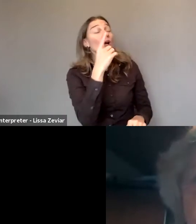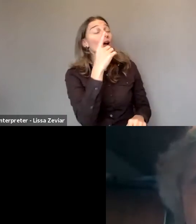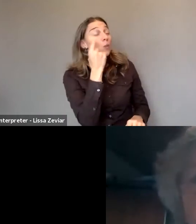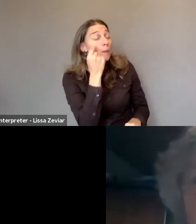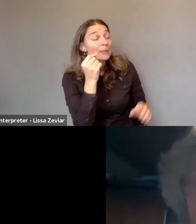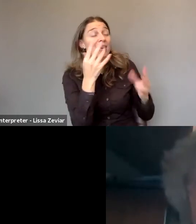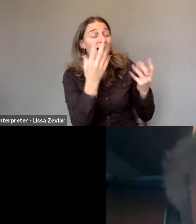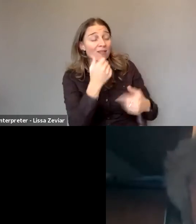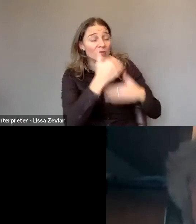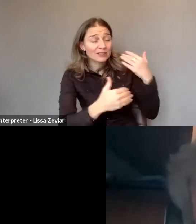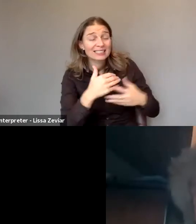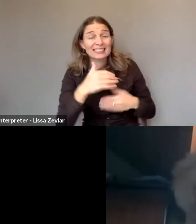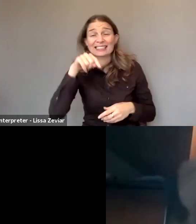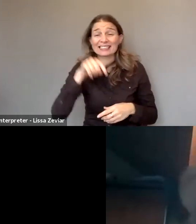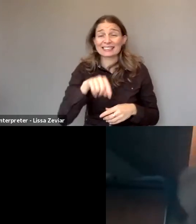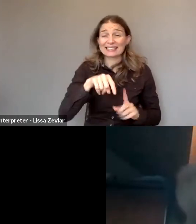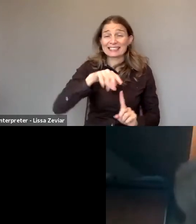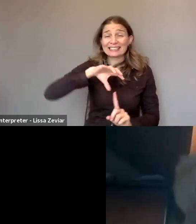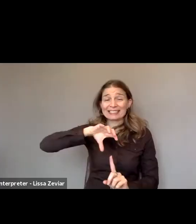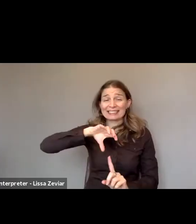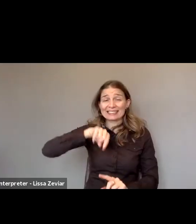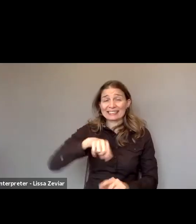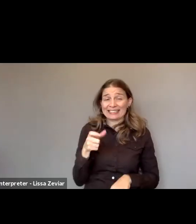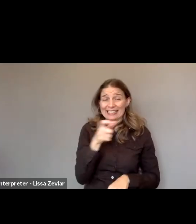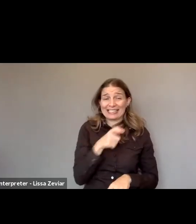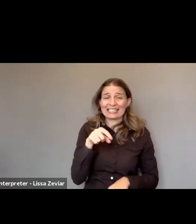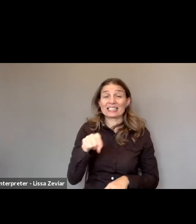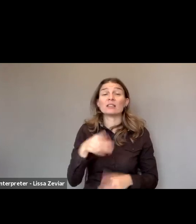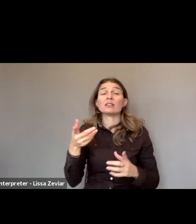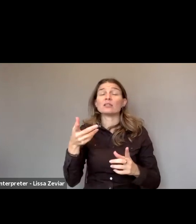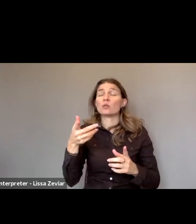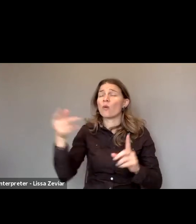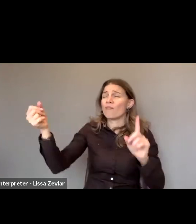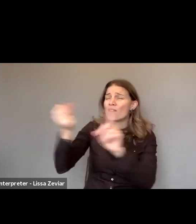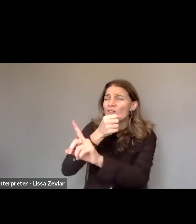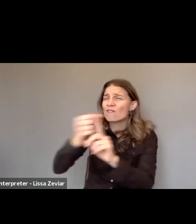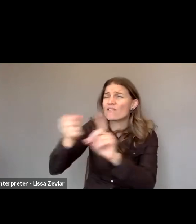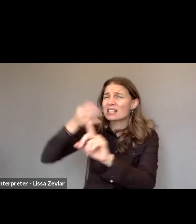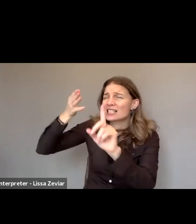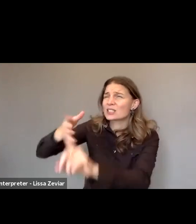and we fight violence against women and girls with disabilities.